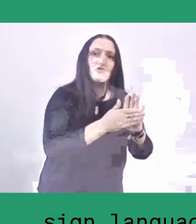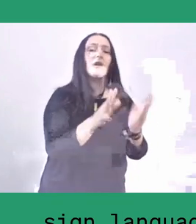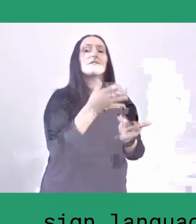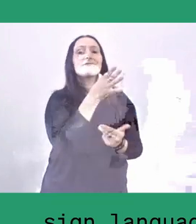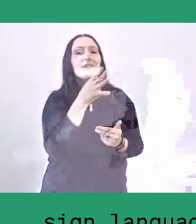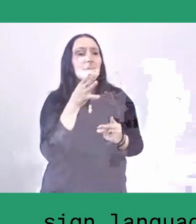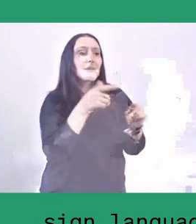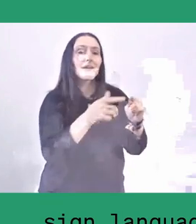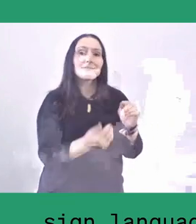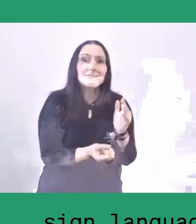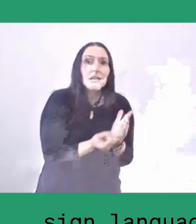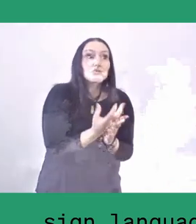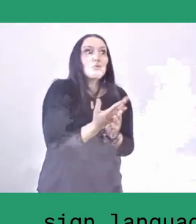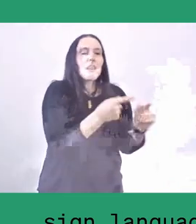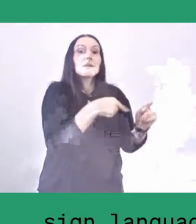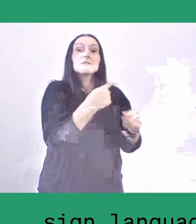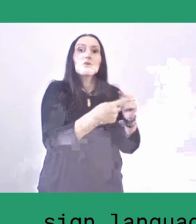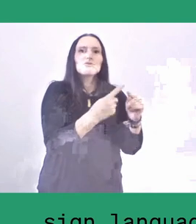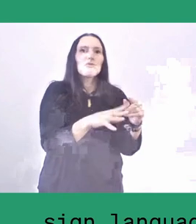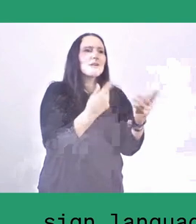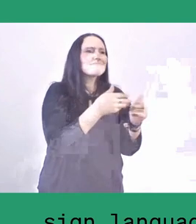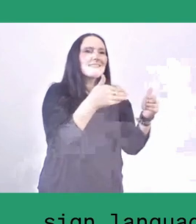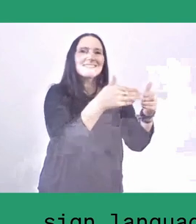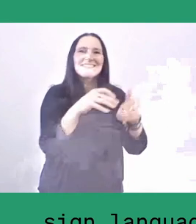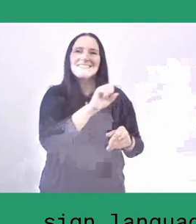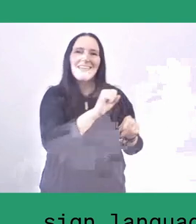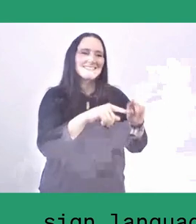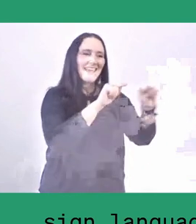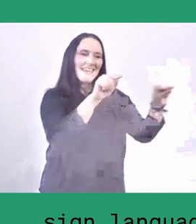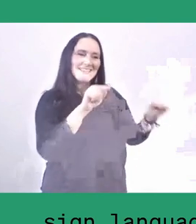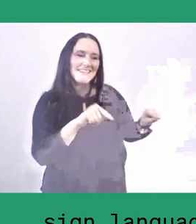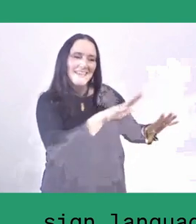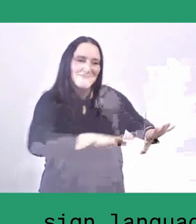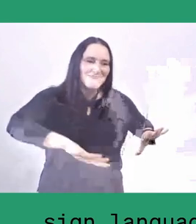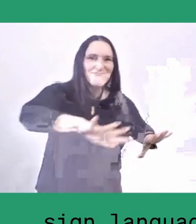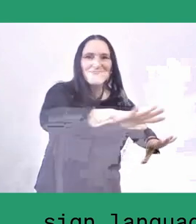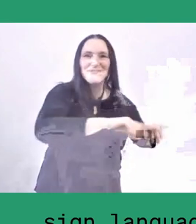We also hope that every corner of Salassae, which is around ten kilometres,